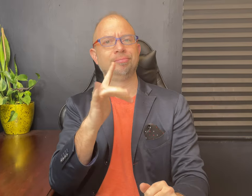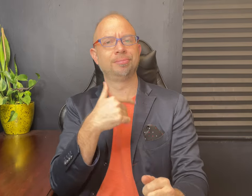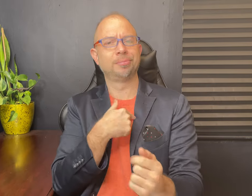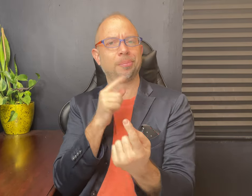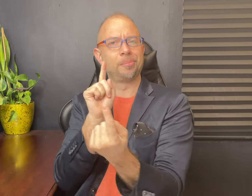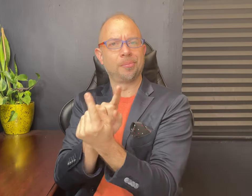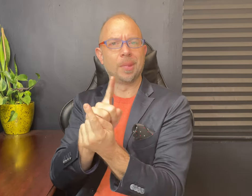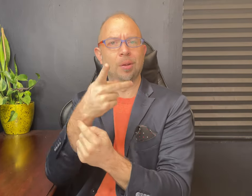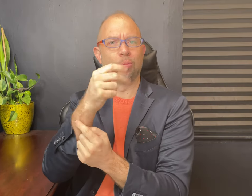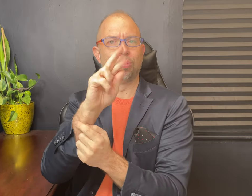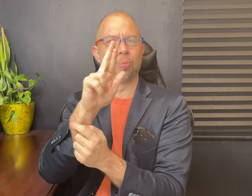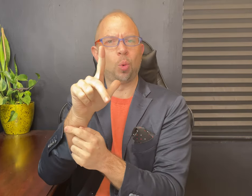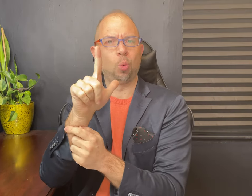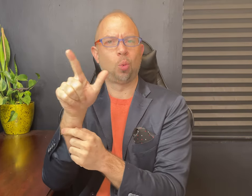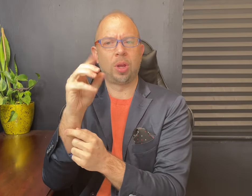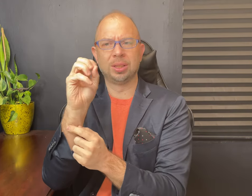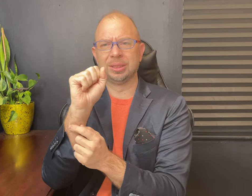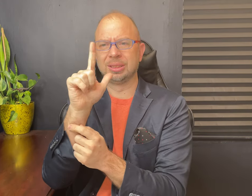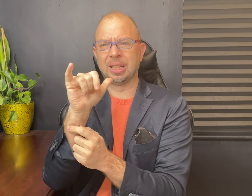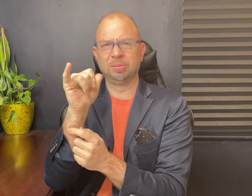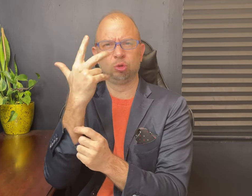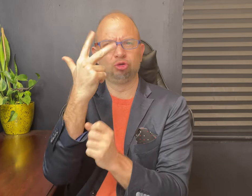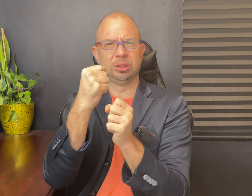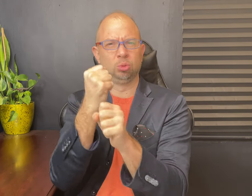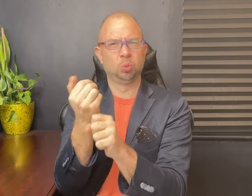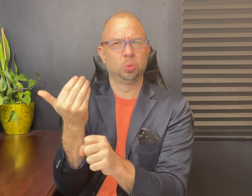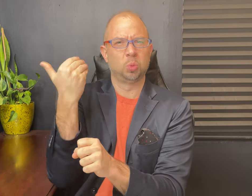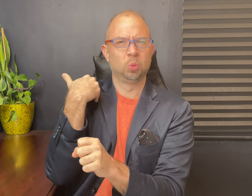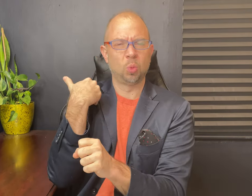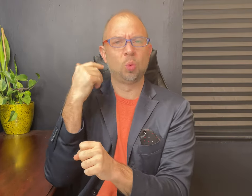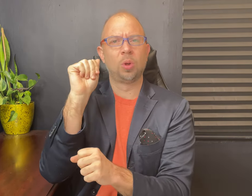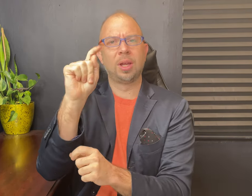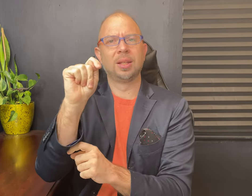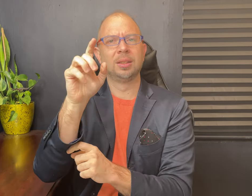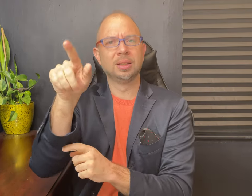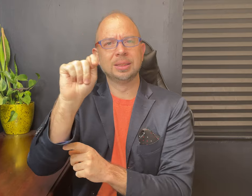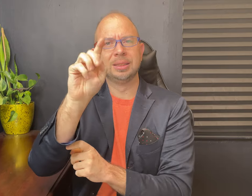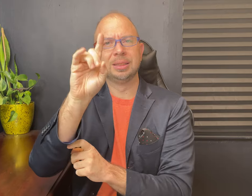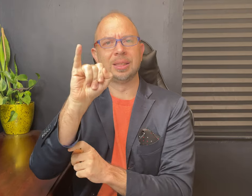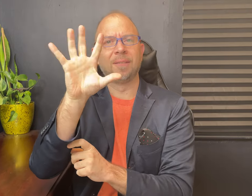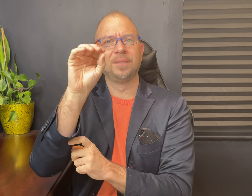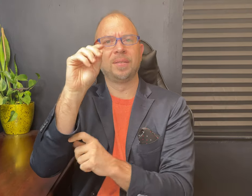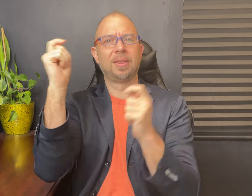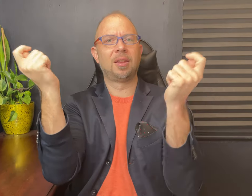I was fortunate to meet Paul and Sally three years ago at TDI's 50th anniversary gala,